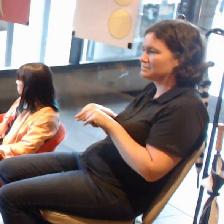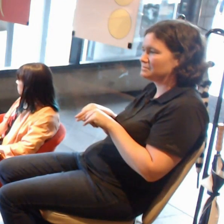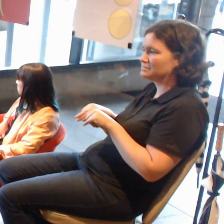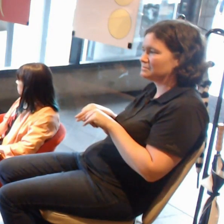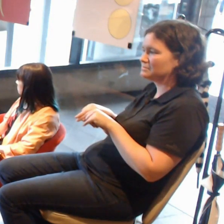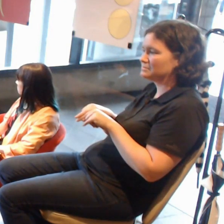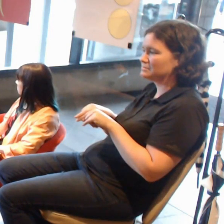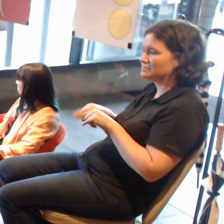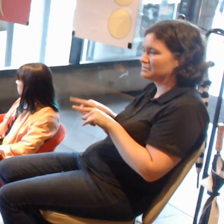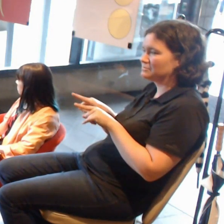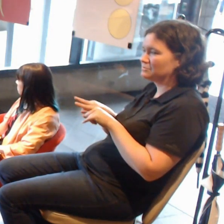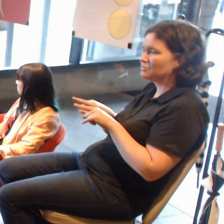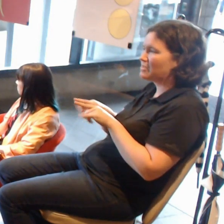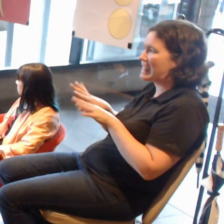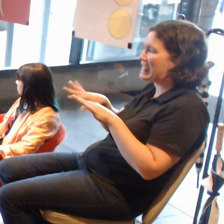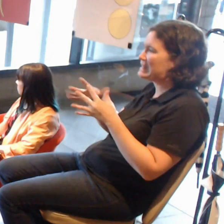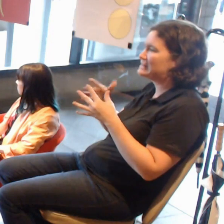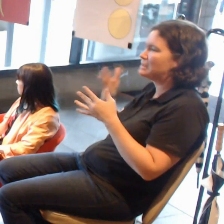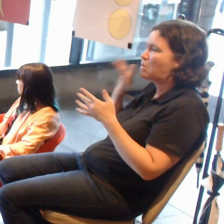you have to know your own limits.